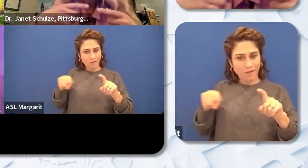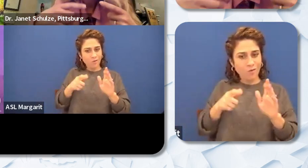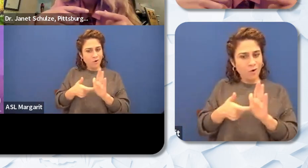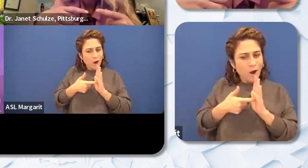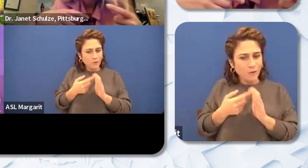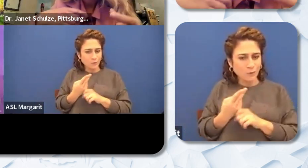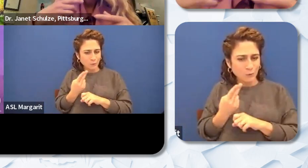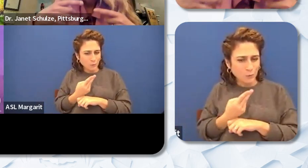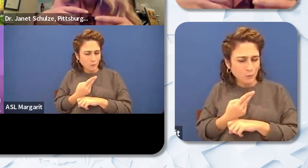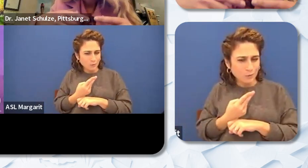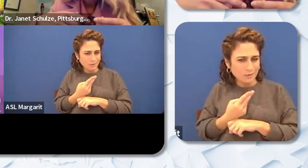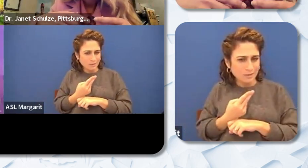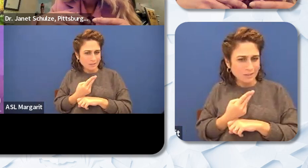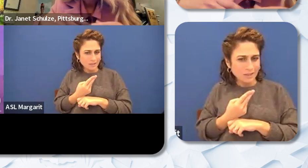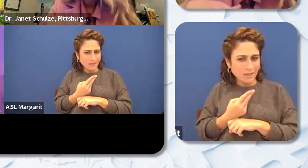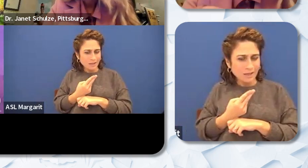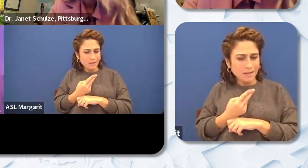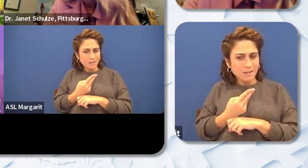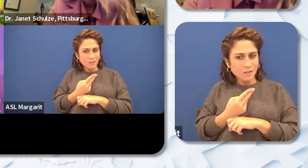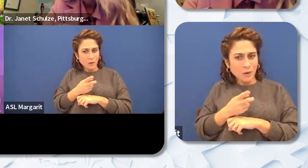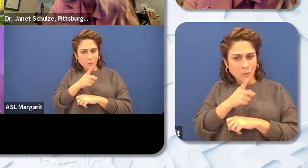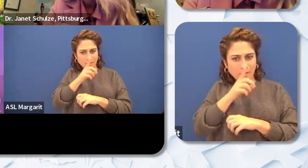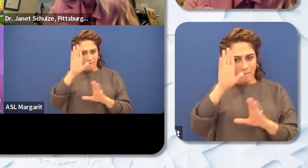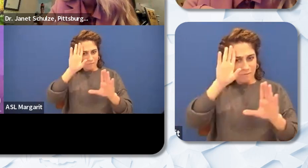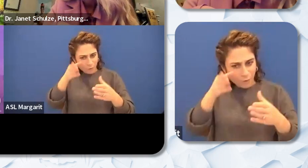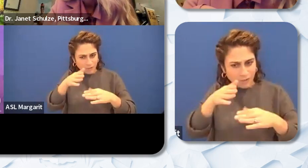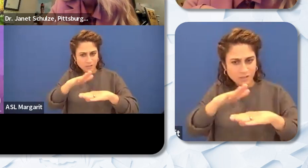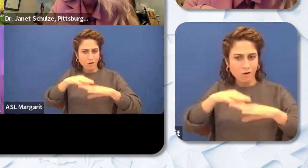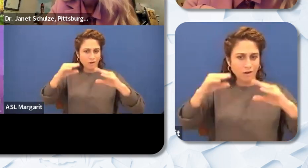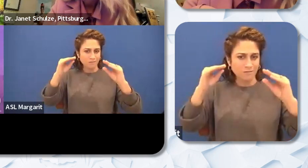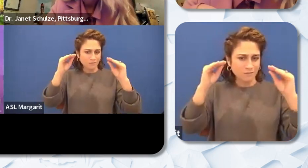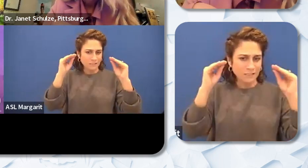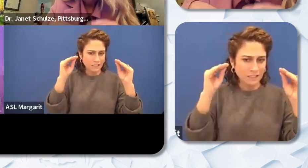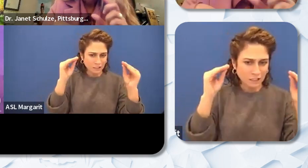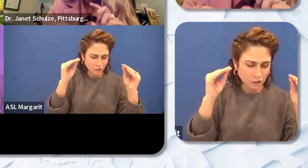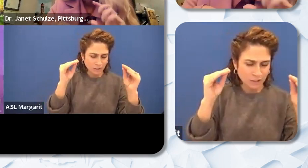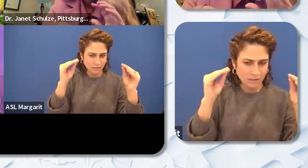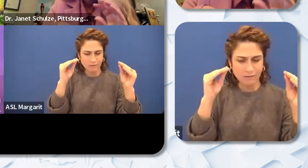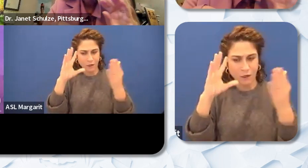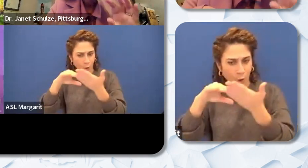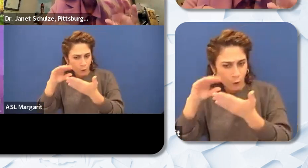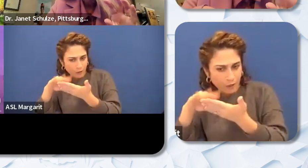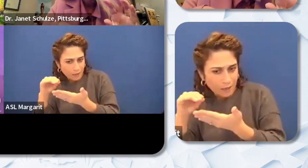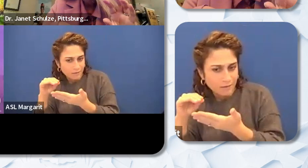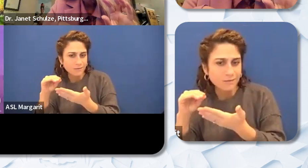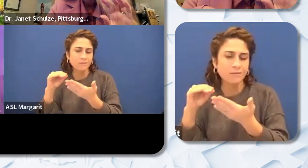heart of teaching and learning for the scholars that we serve. And then another thing that we